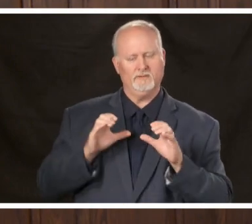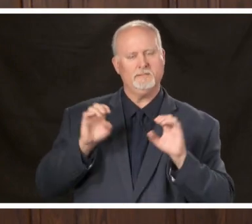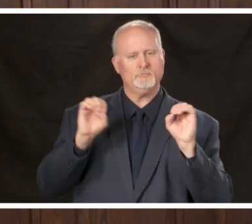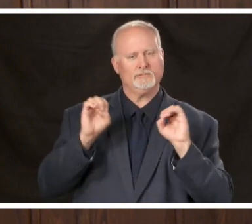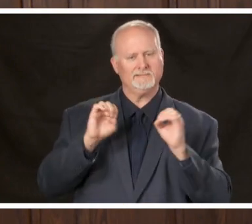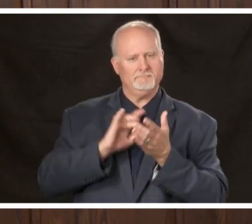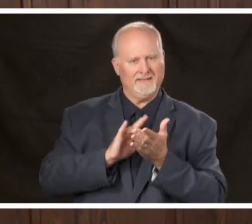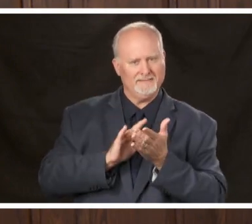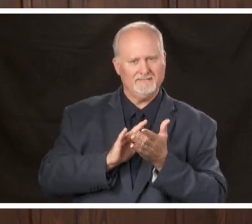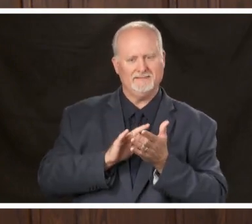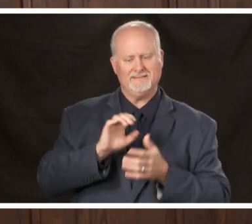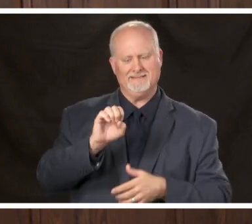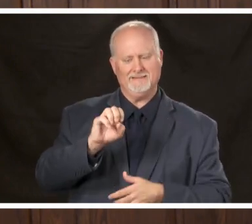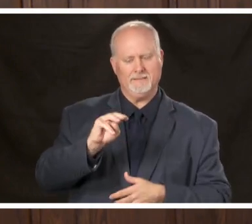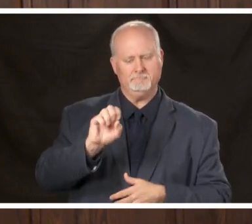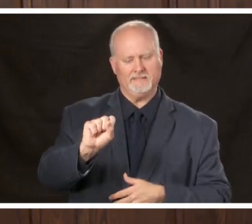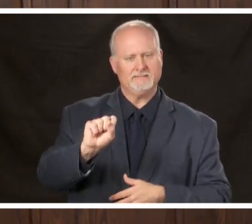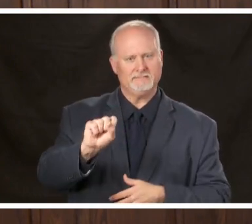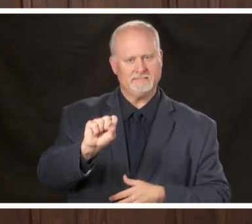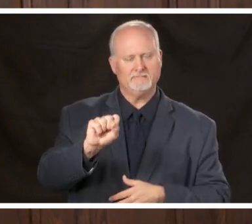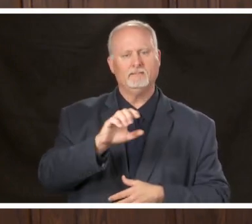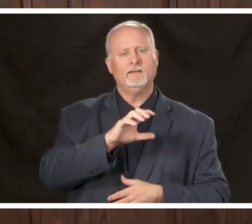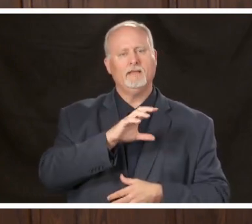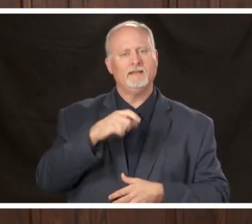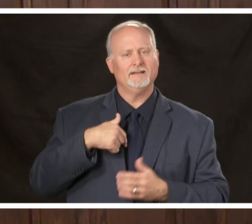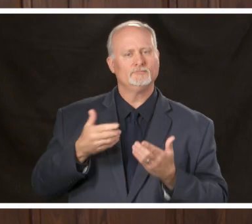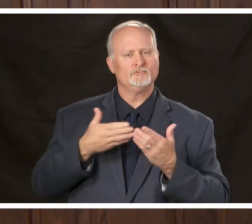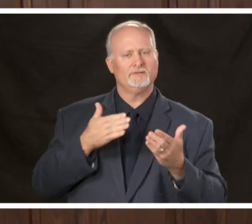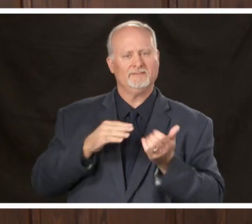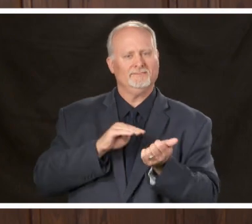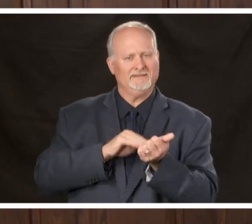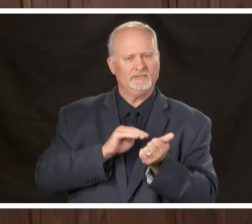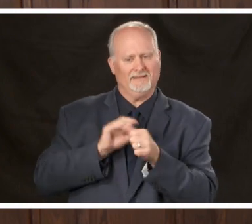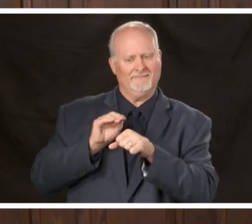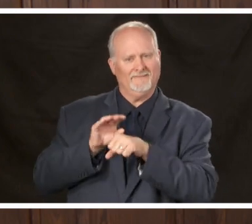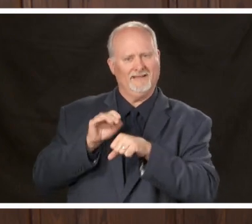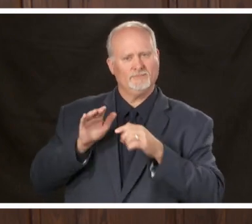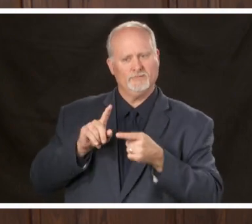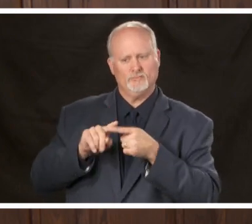and EMS and I serve as the physician advisor to the UAB Center for patient